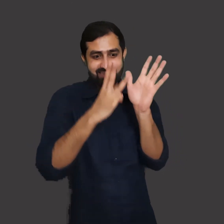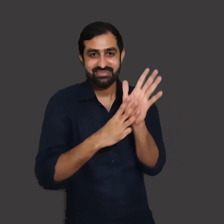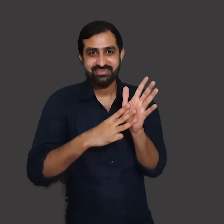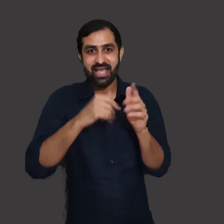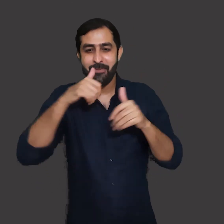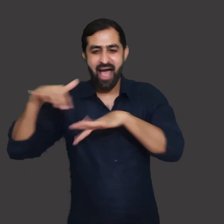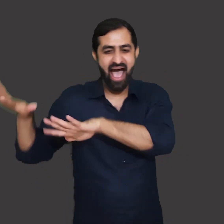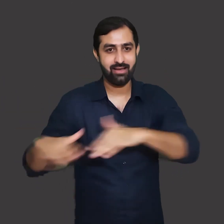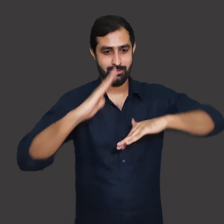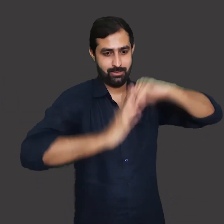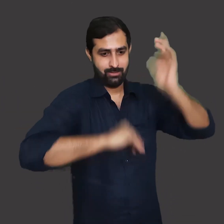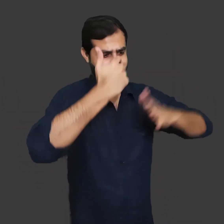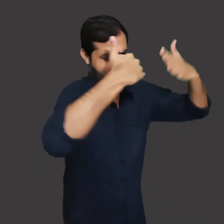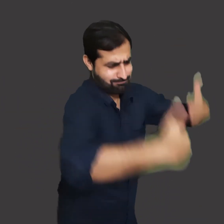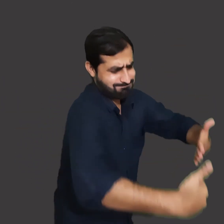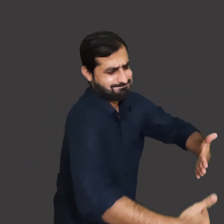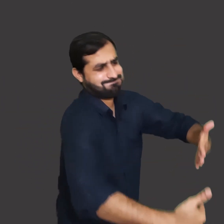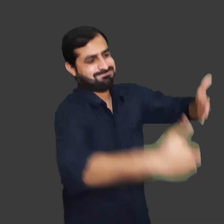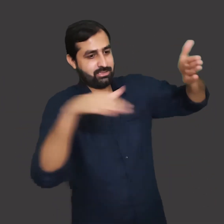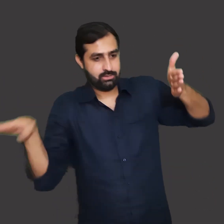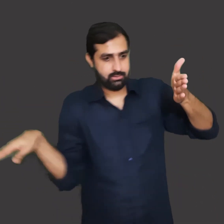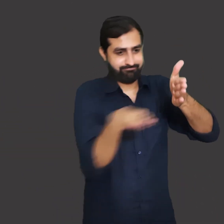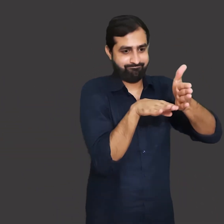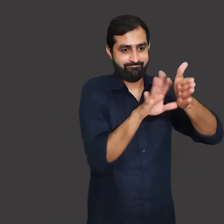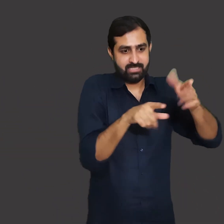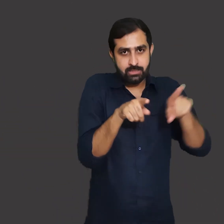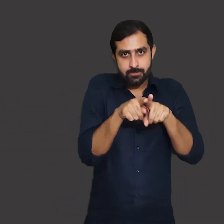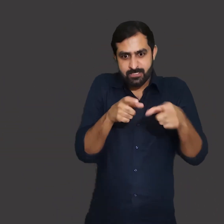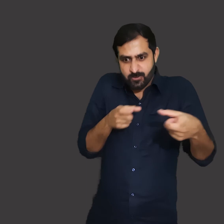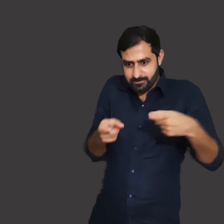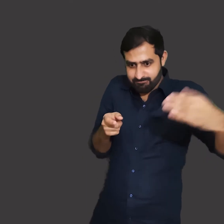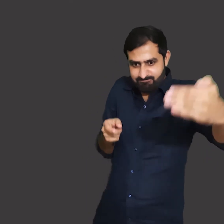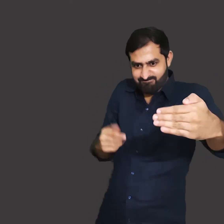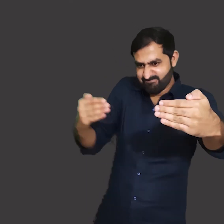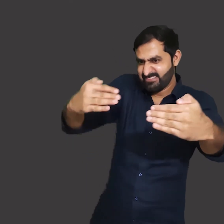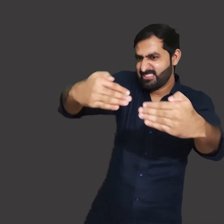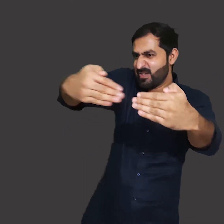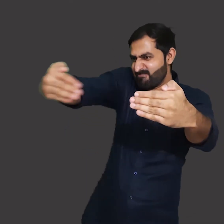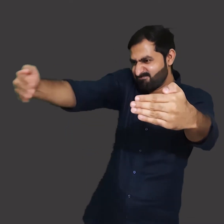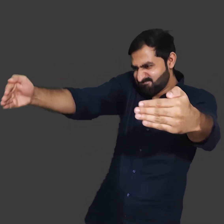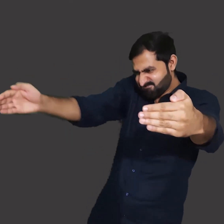and government announced to build more and more dams. A dam is a structure